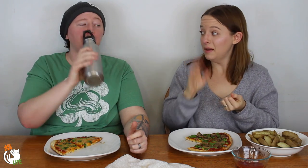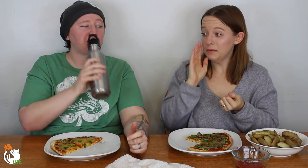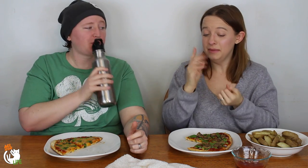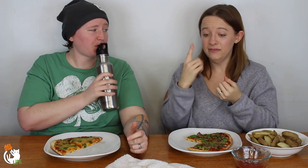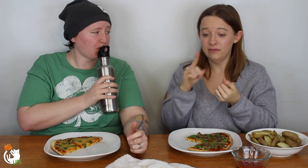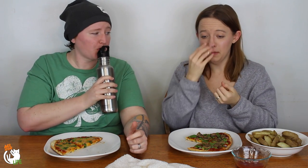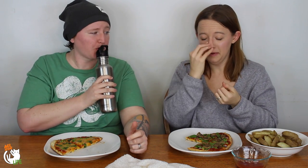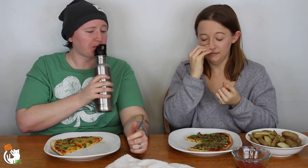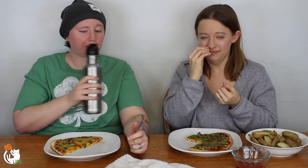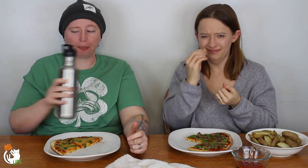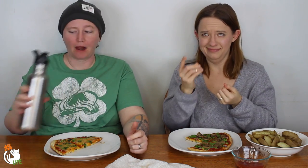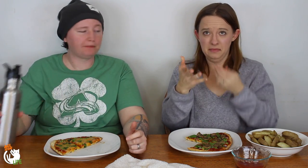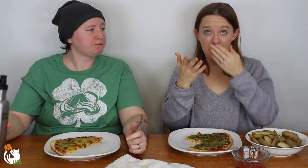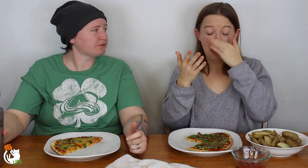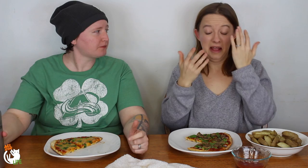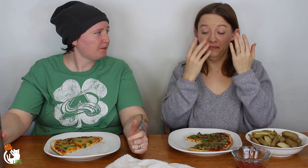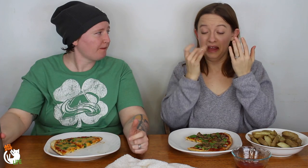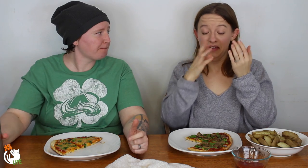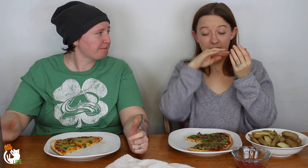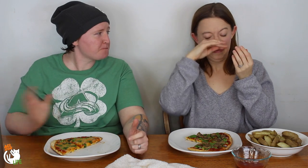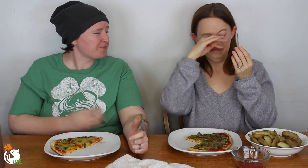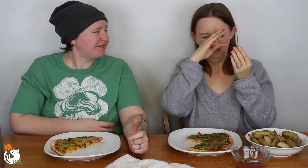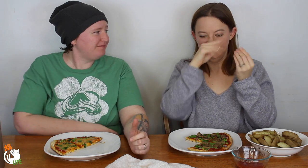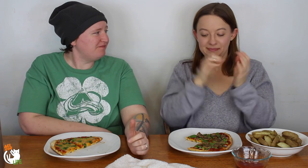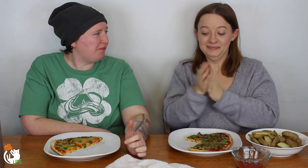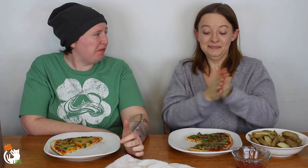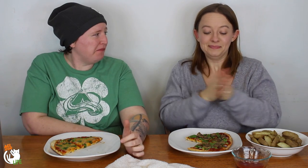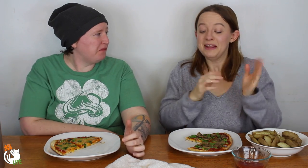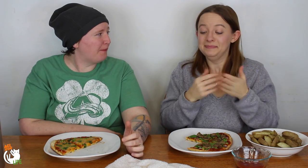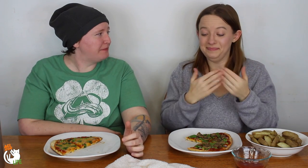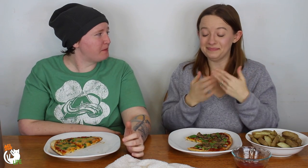that's going to -- sorry I have a hair --